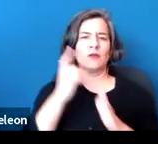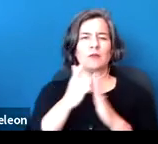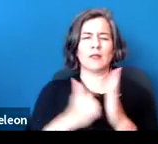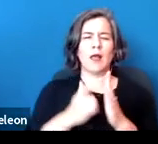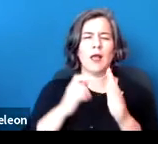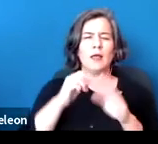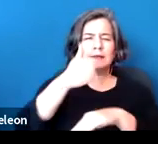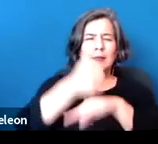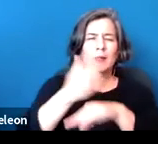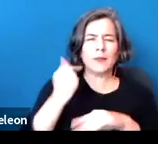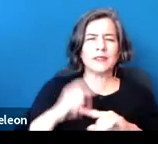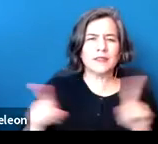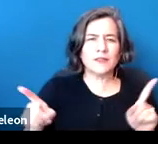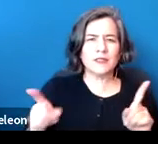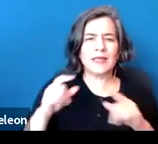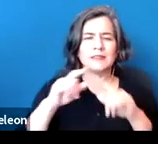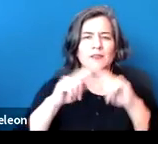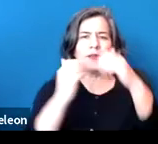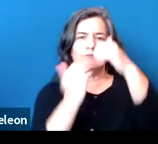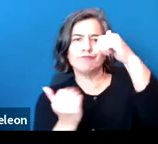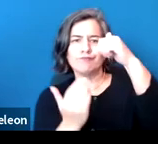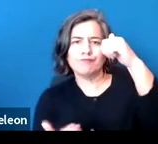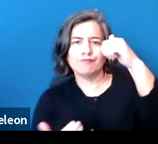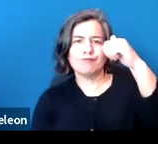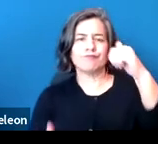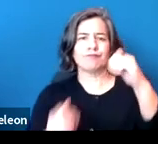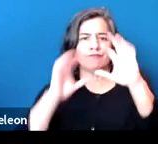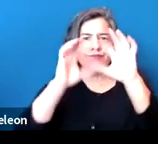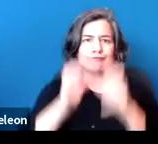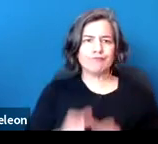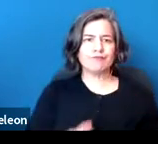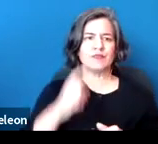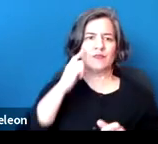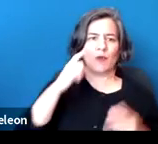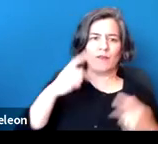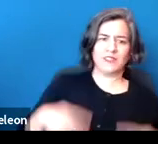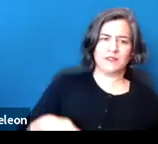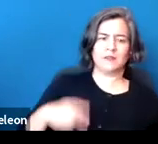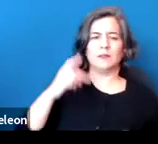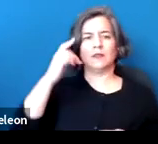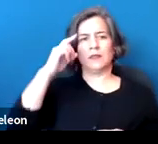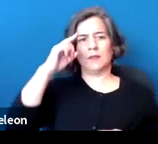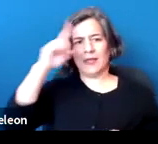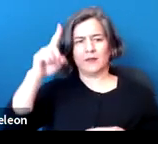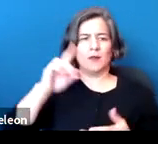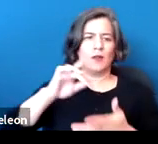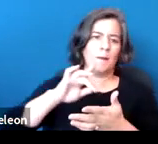It has independent subsections for physical disability, mental disability, medical conditions.